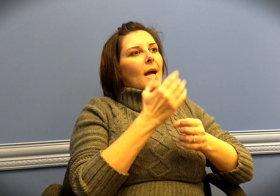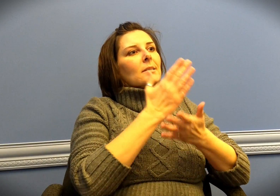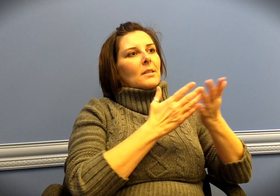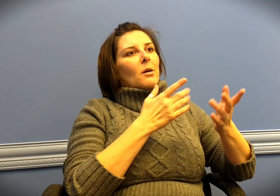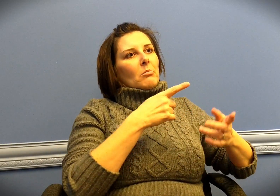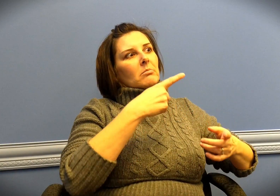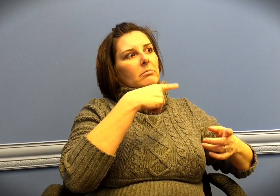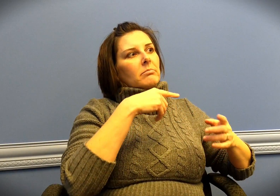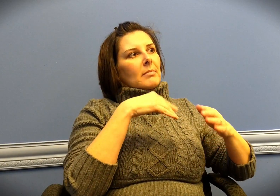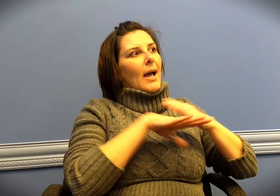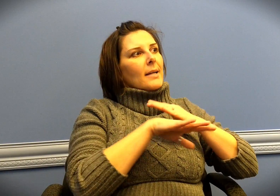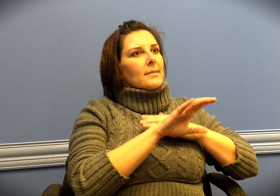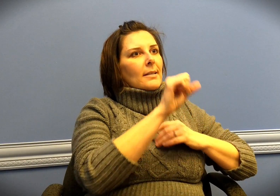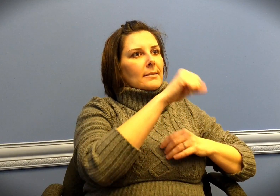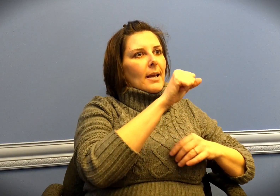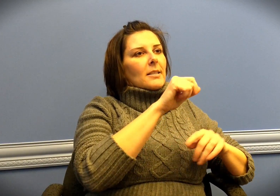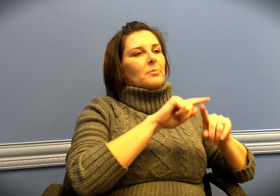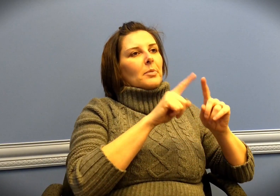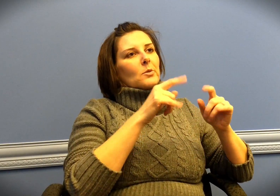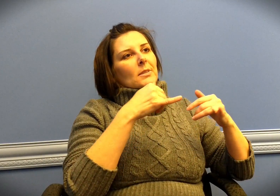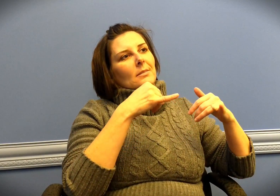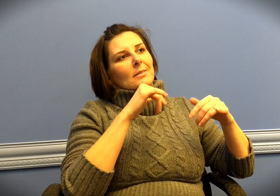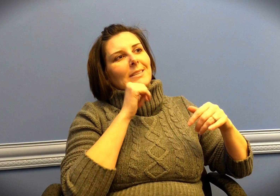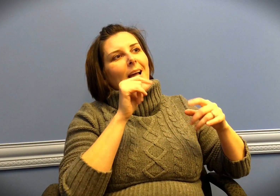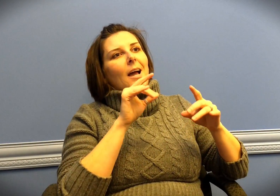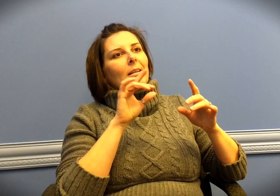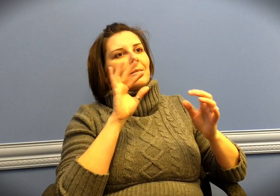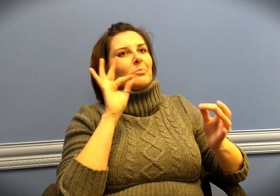We got some access, yes, but it wasn't perfect.